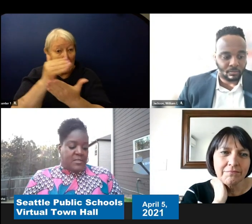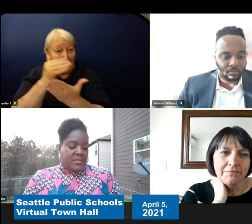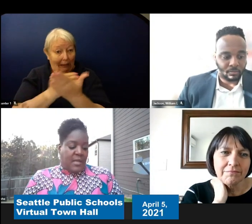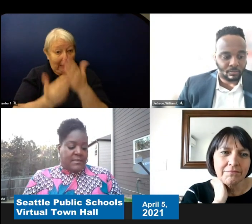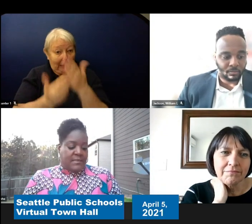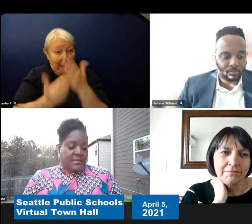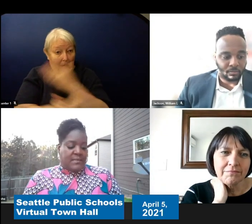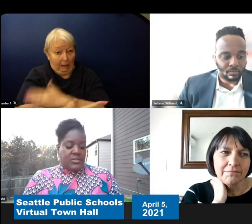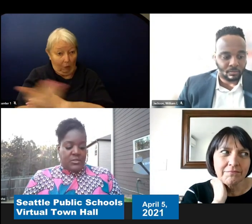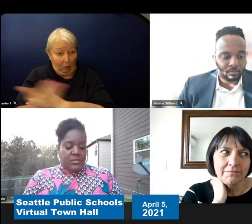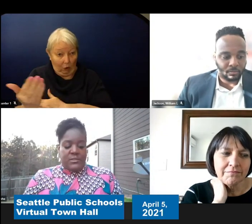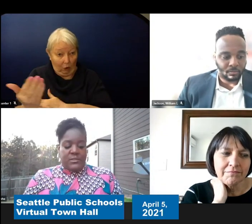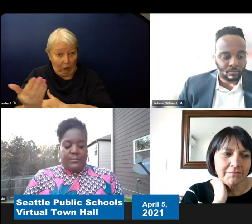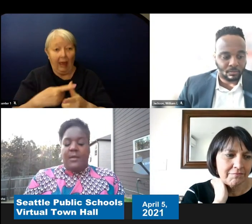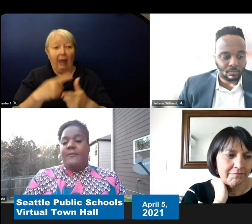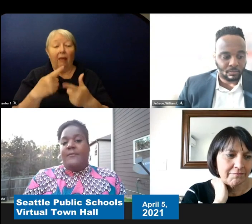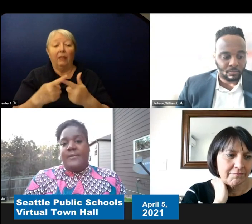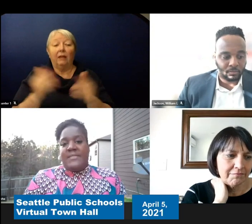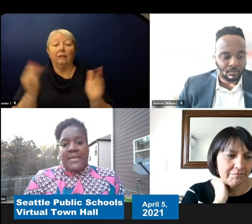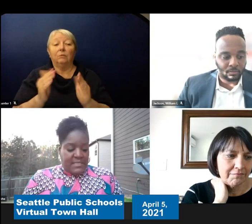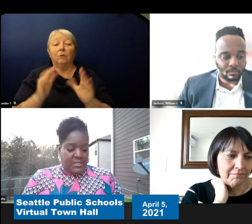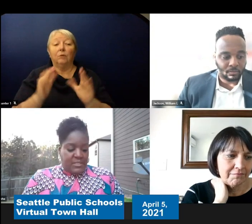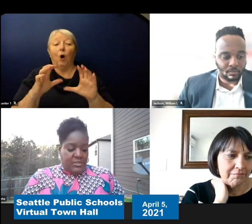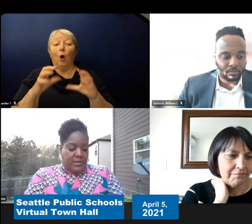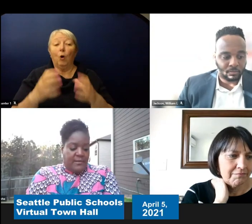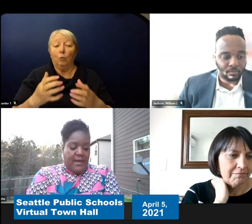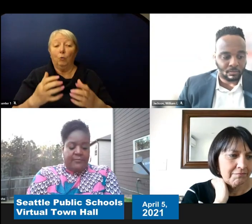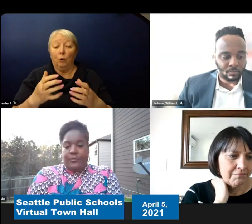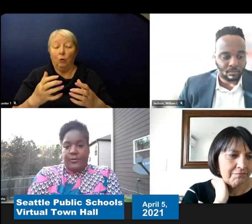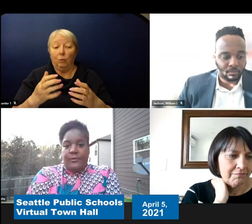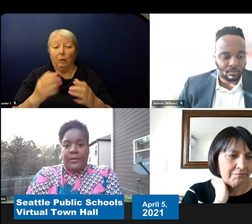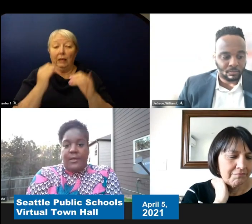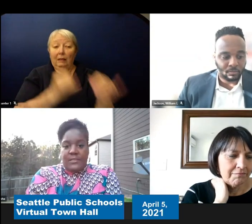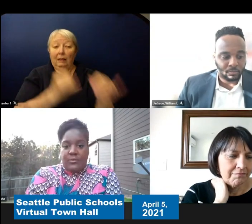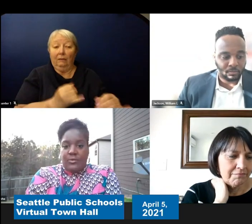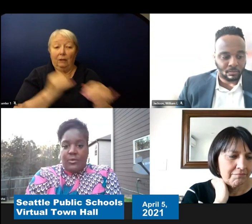instructional support from the same teacher in the afternoon. So you will remain.